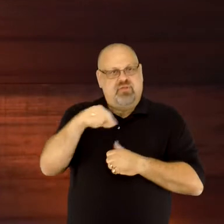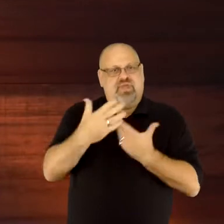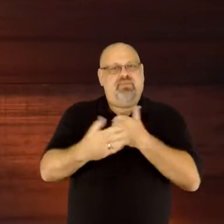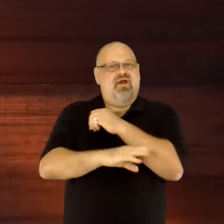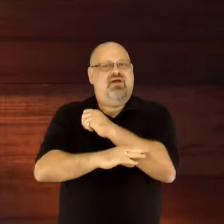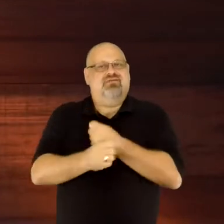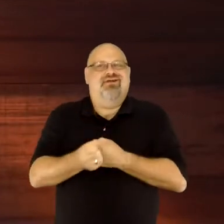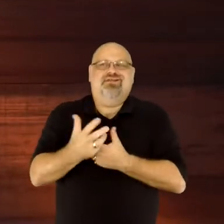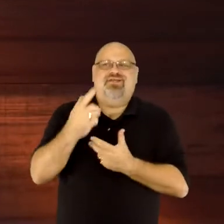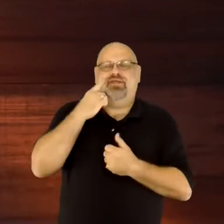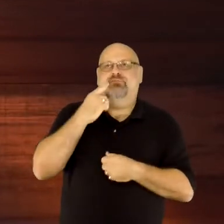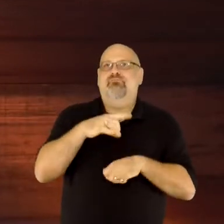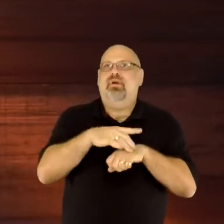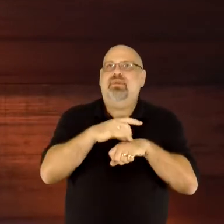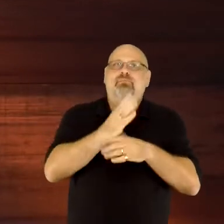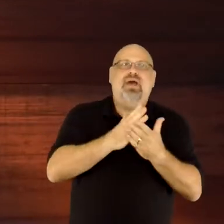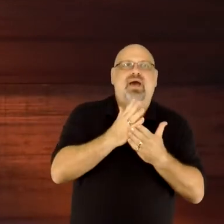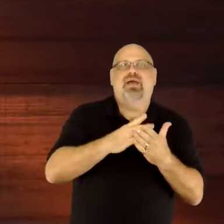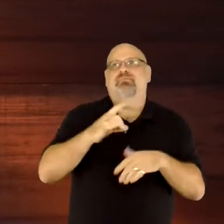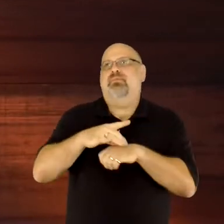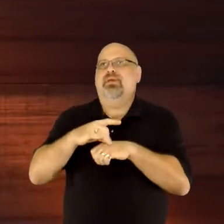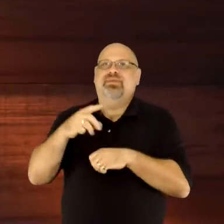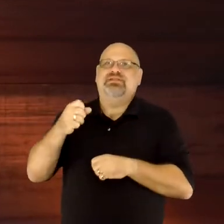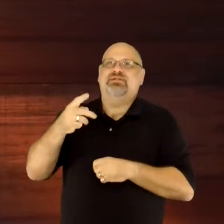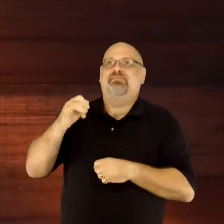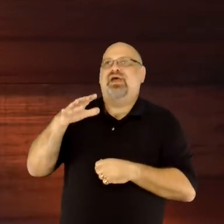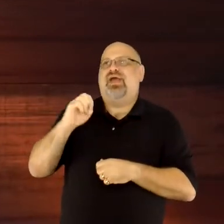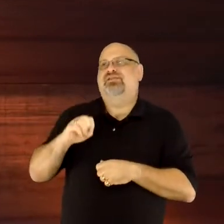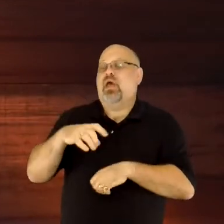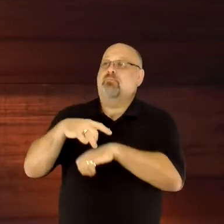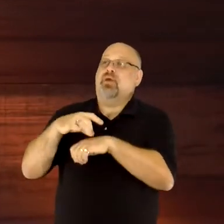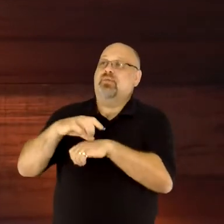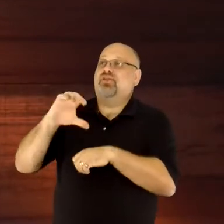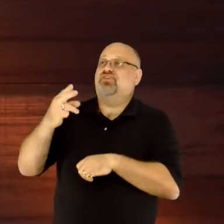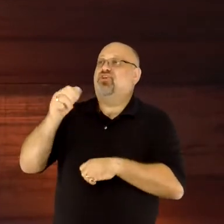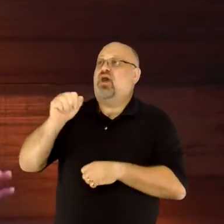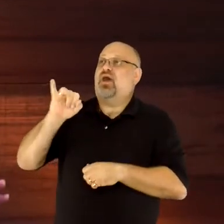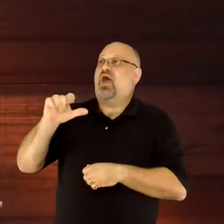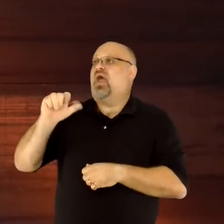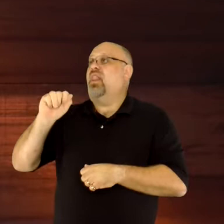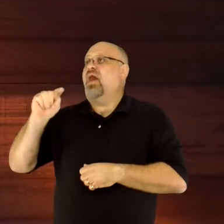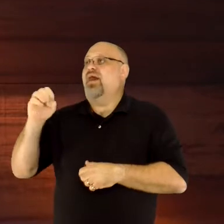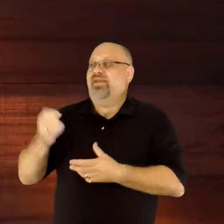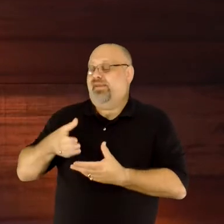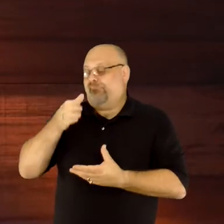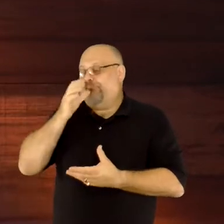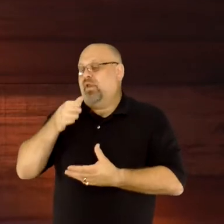you think of pumpkin pie, pumpkin spice, pumpkin chai lattes, or any of the dozens of dishes that pay tribute